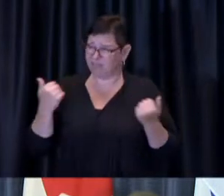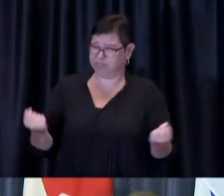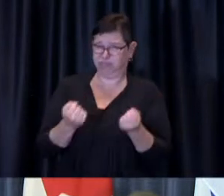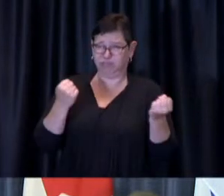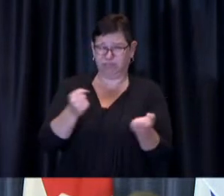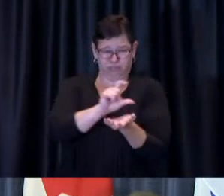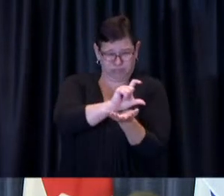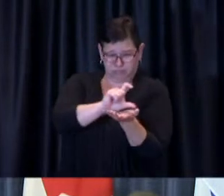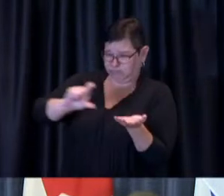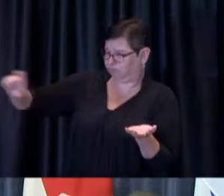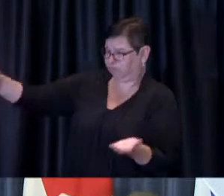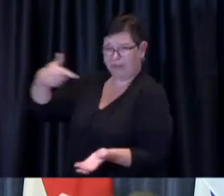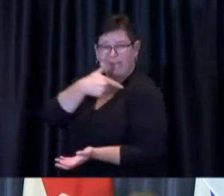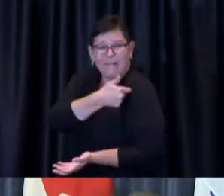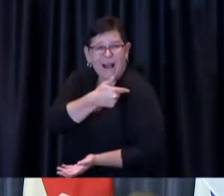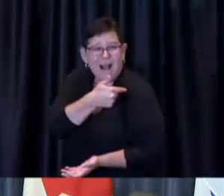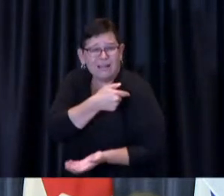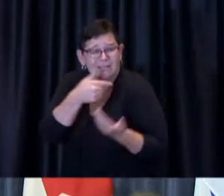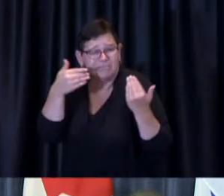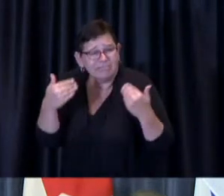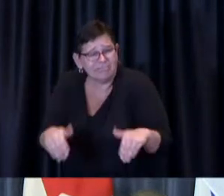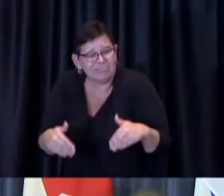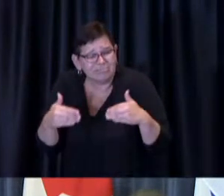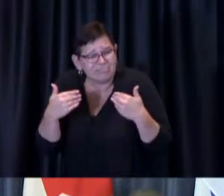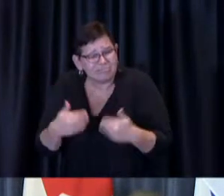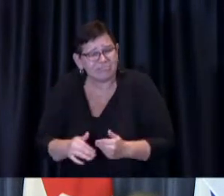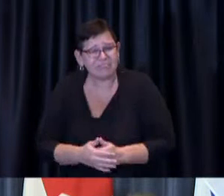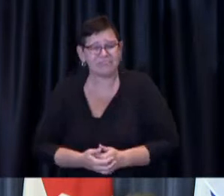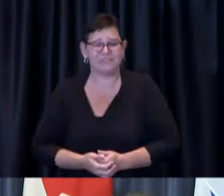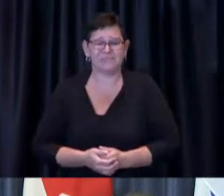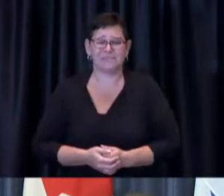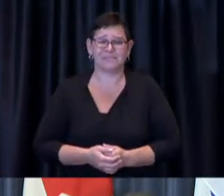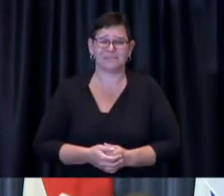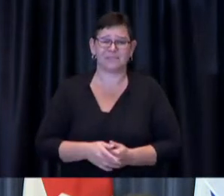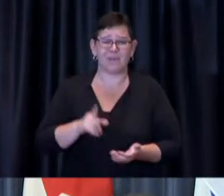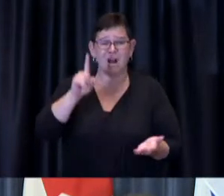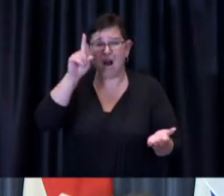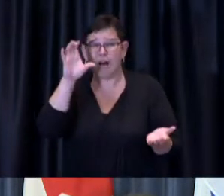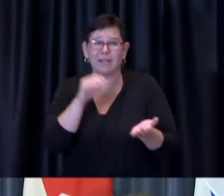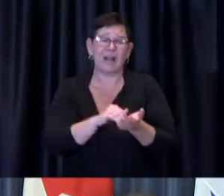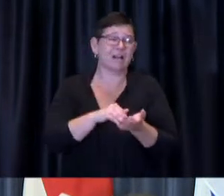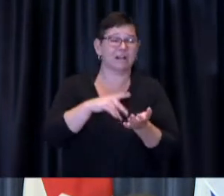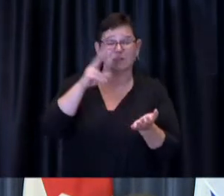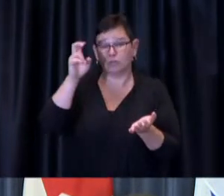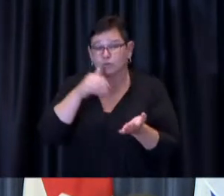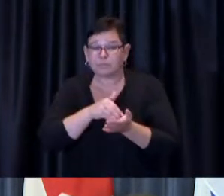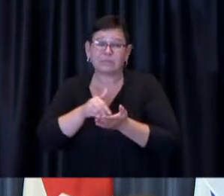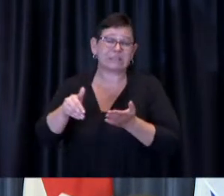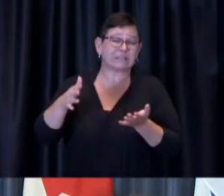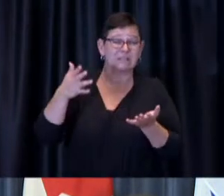There are hundreds of millions of people around the world who would trade places with us in an instant.